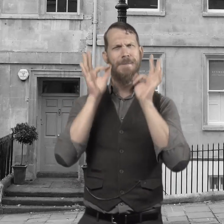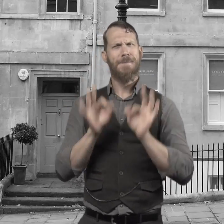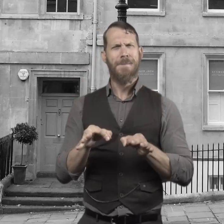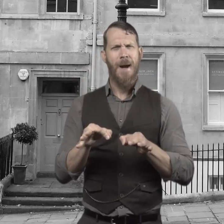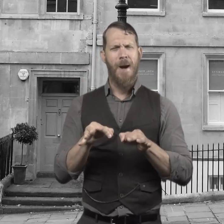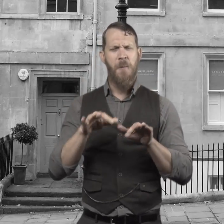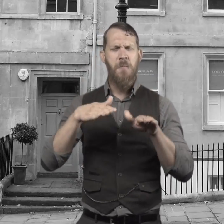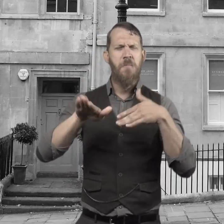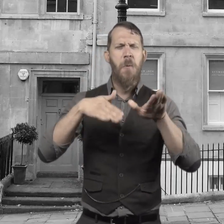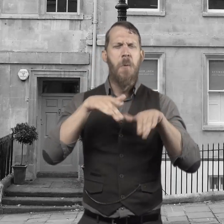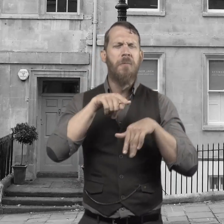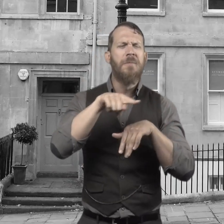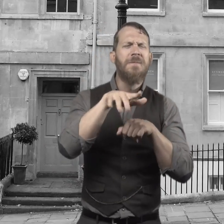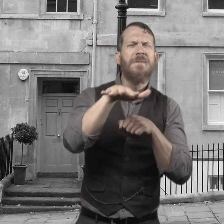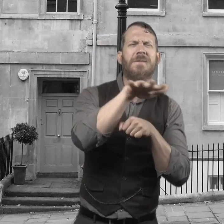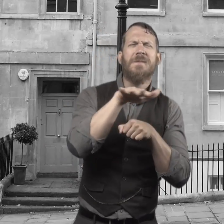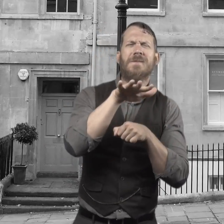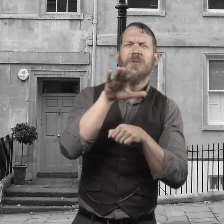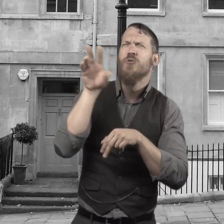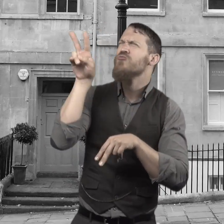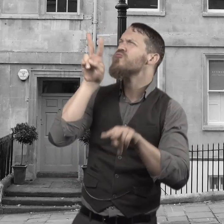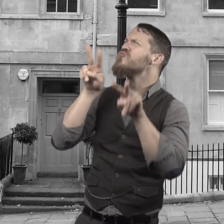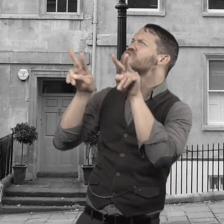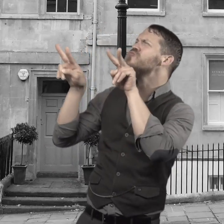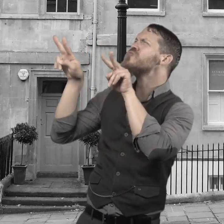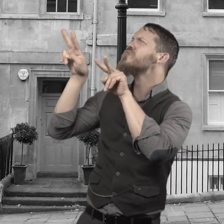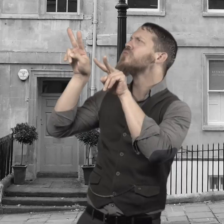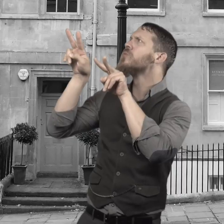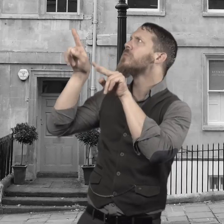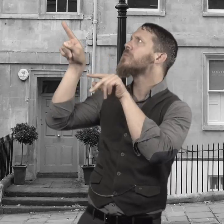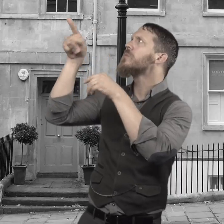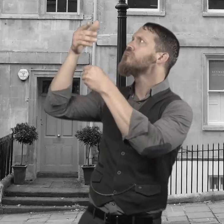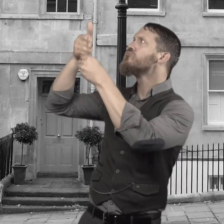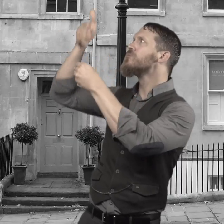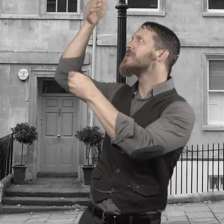And they decide to keep walking and as they do they look up and they notice